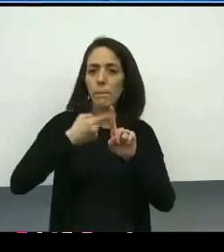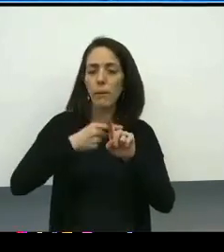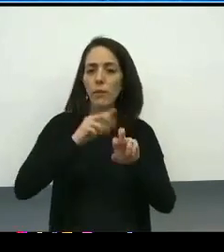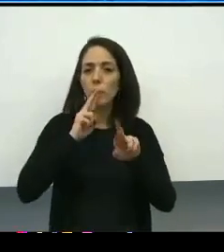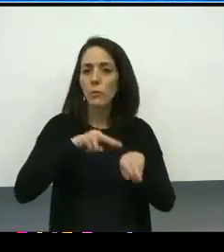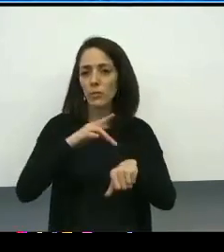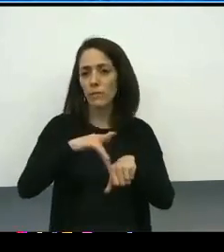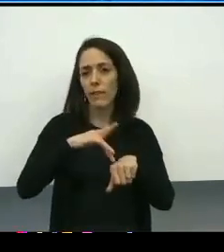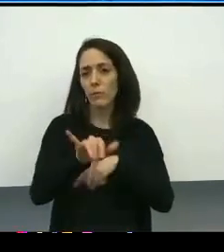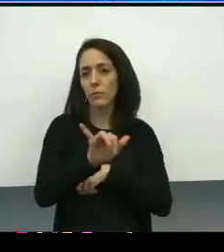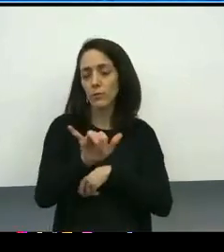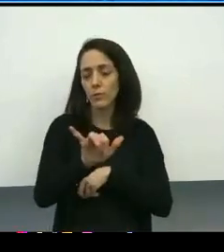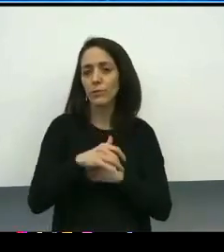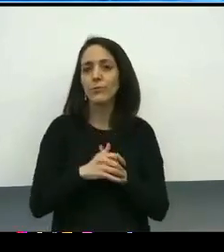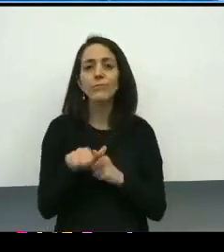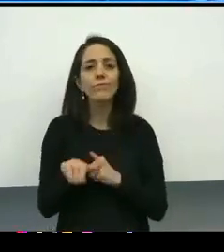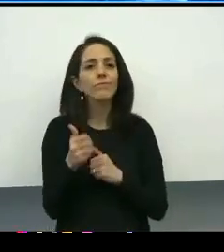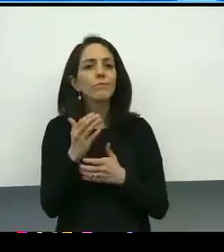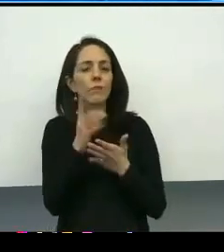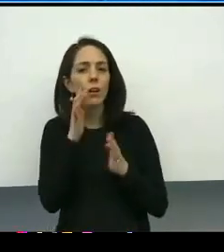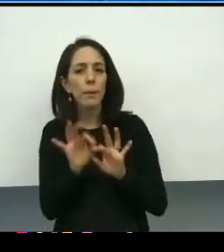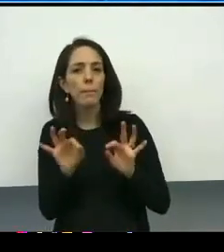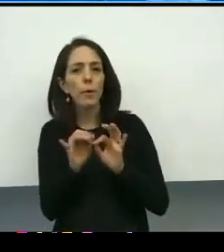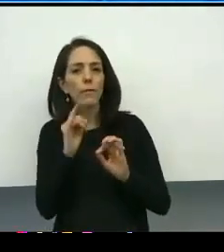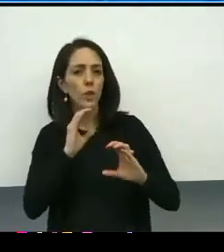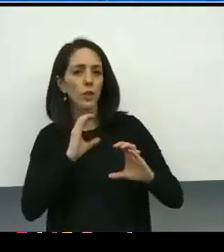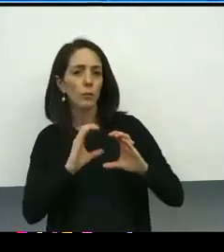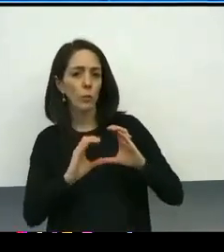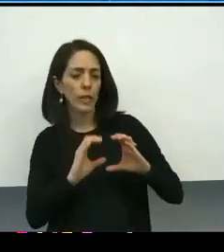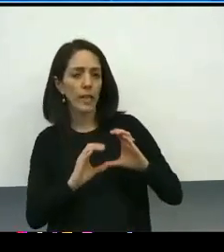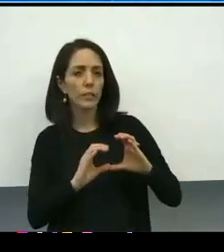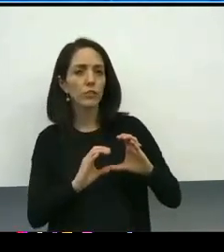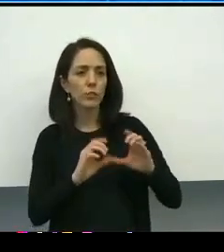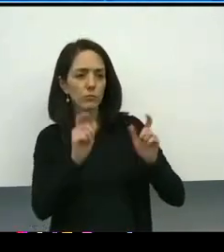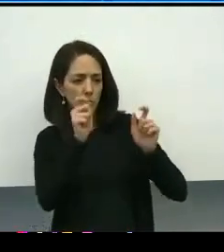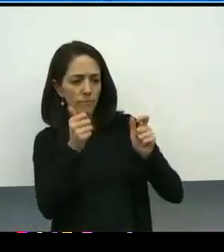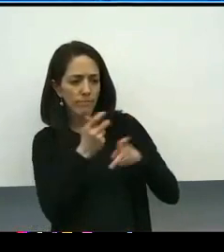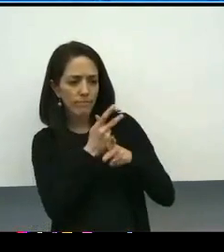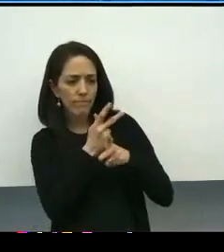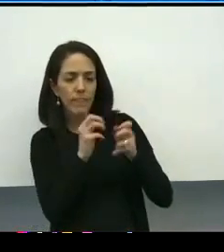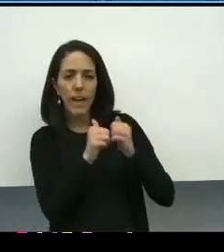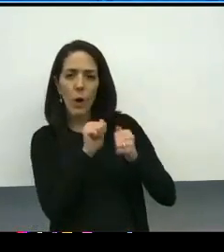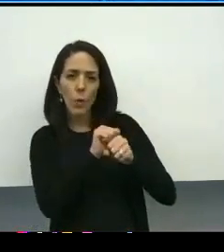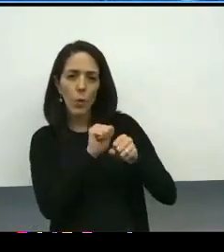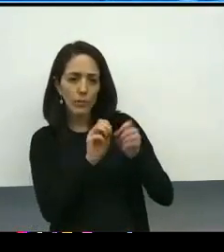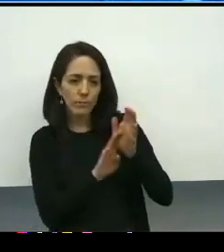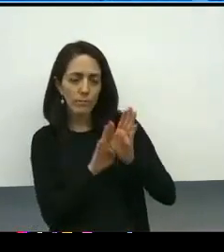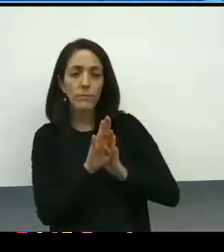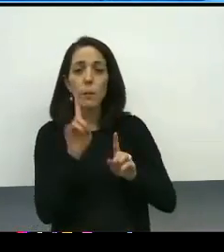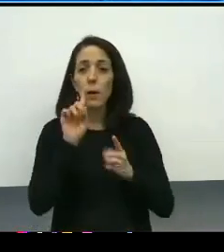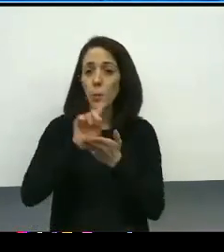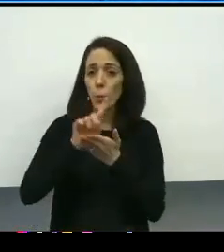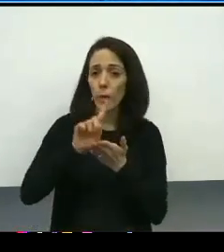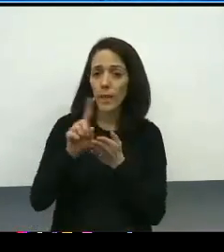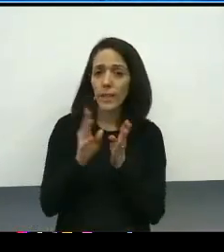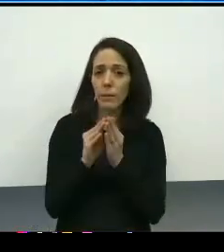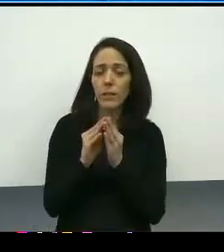The other piece that's critical in terms of communication and shaping this work is the weekly meetings with President Jacobs. He clearly has his hand on the pulse,